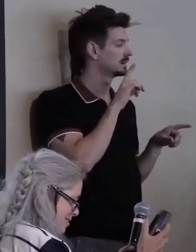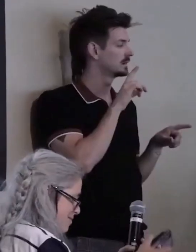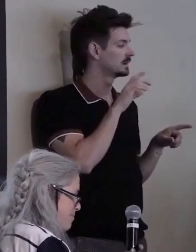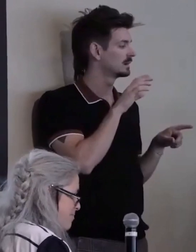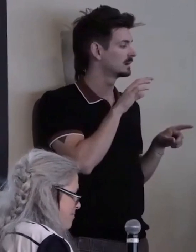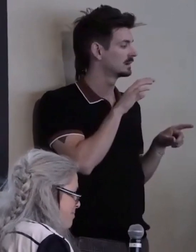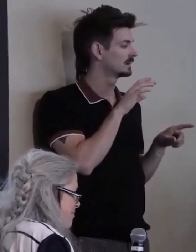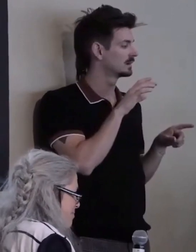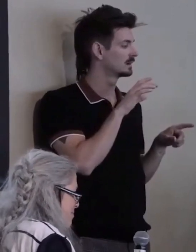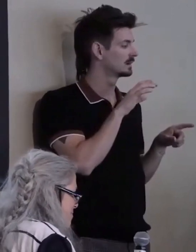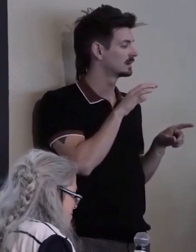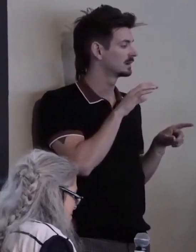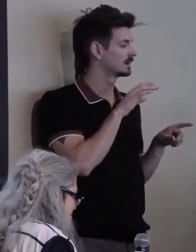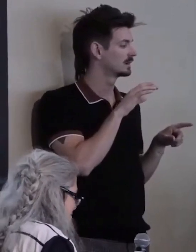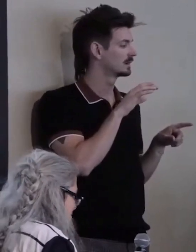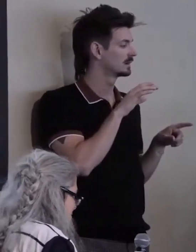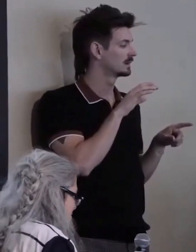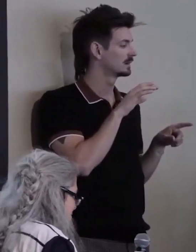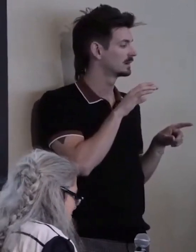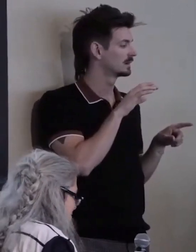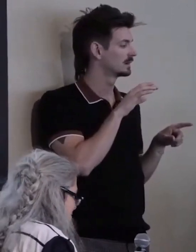We're in the History Museum here